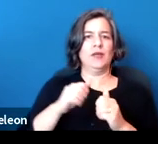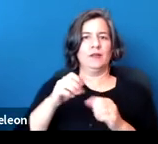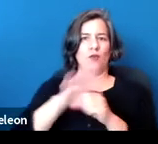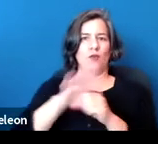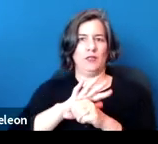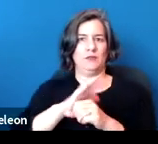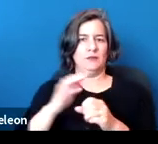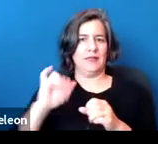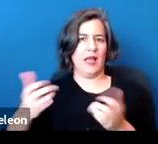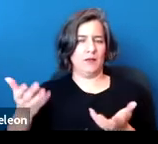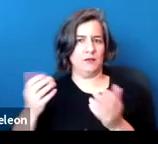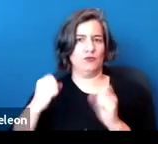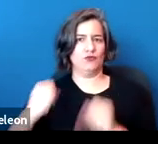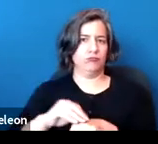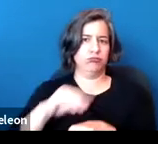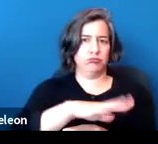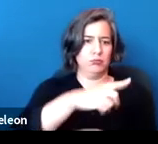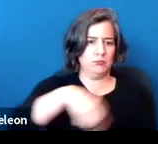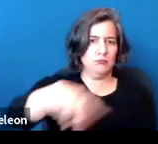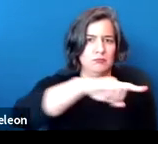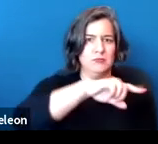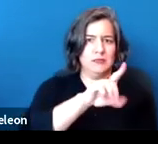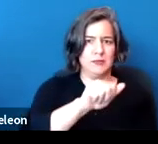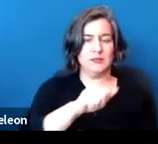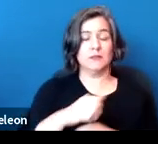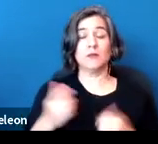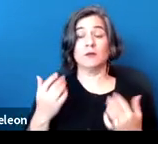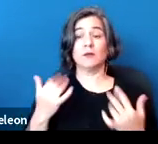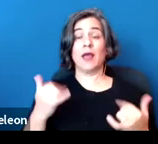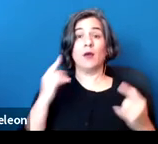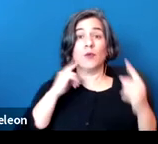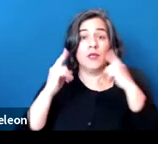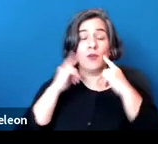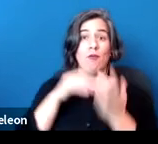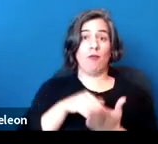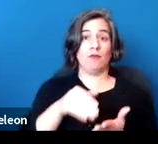So one of the things that we certainly hear often is that the Center